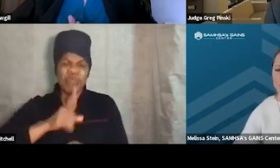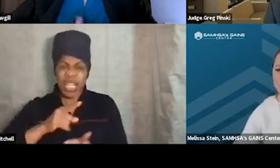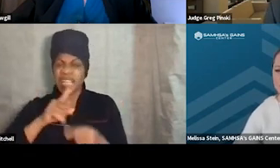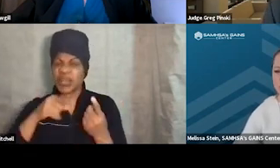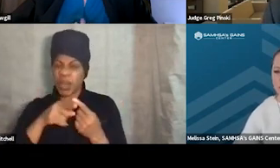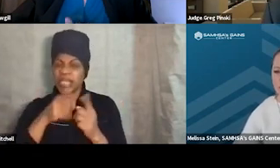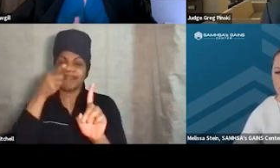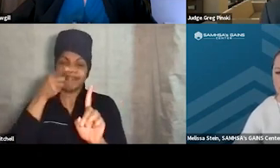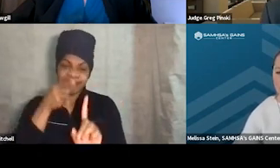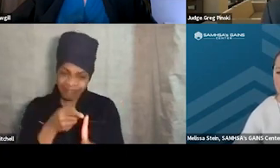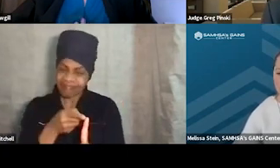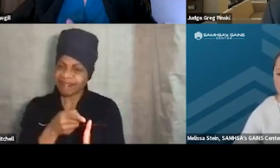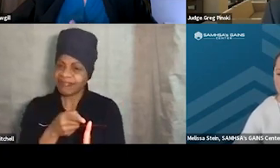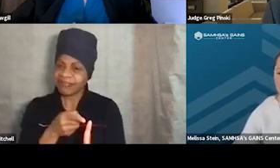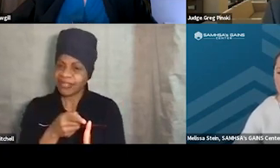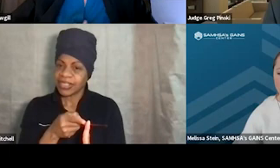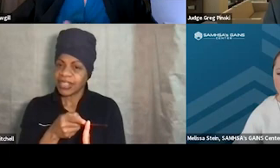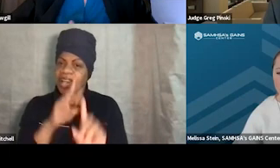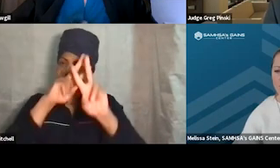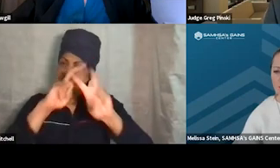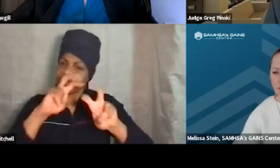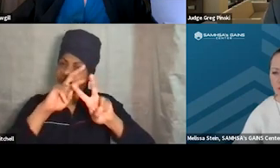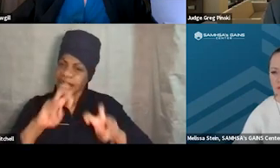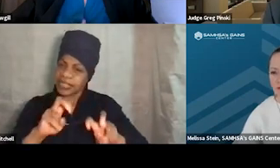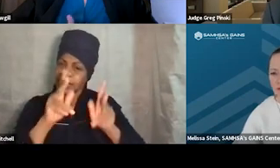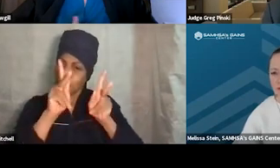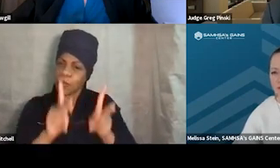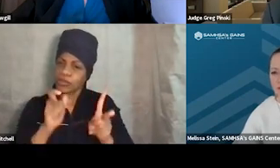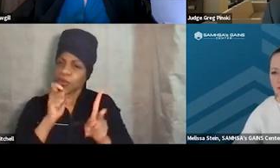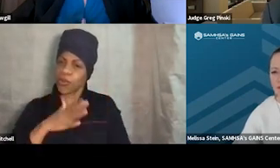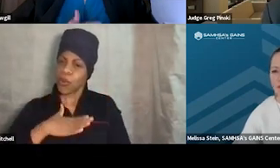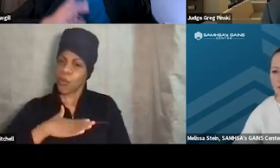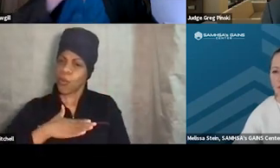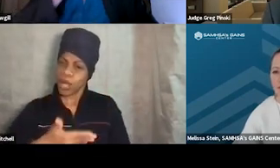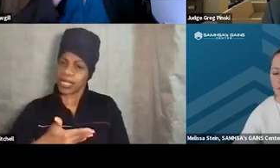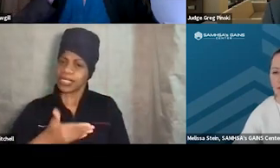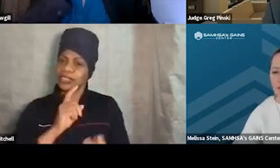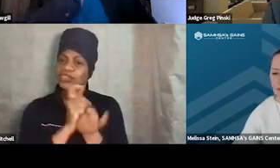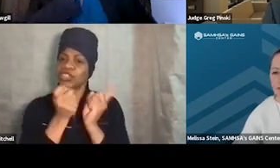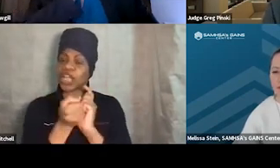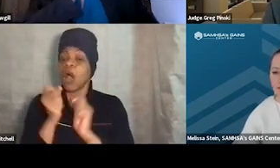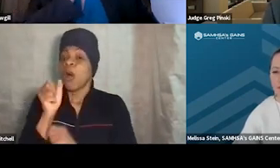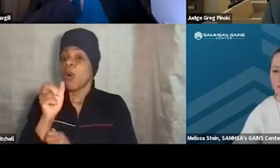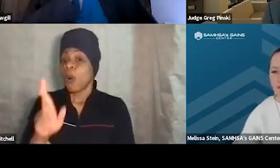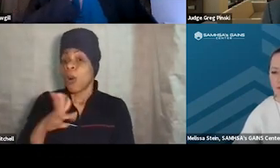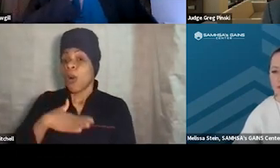at assessing someone's willingness to change or willingness to engage in treatment.